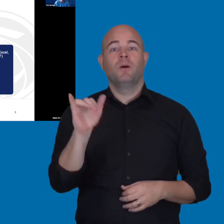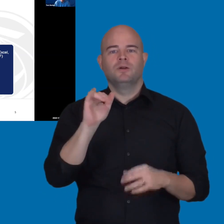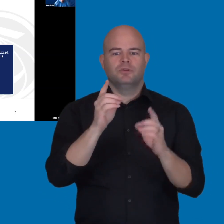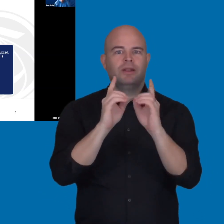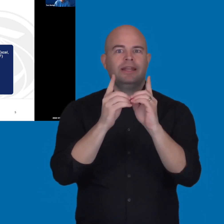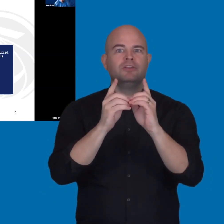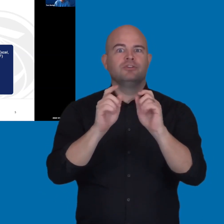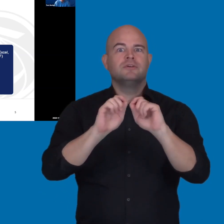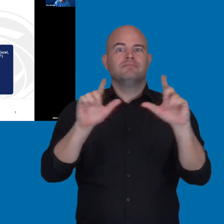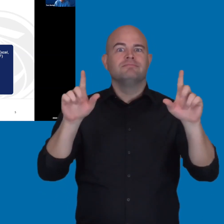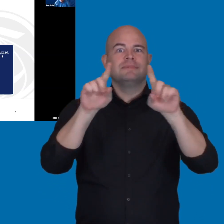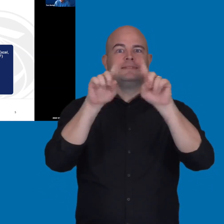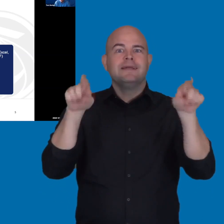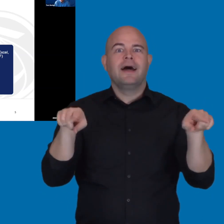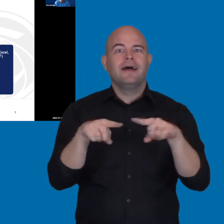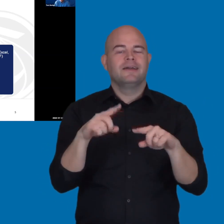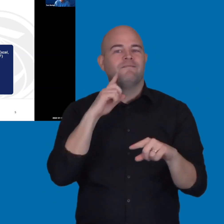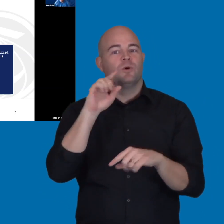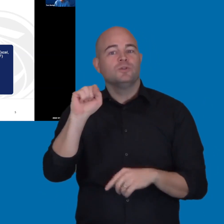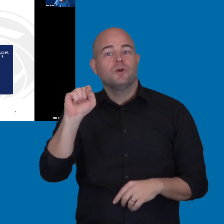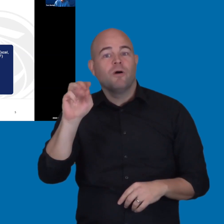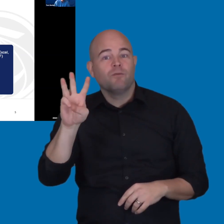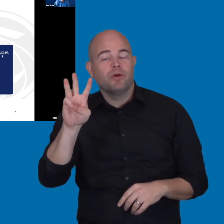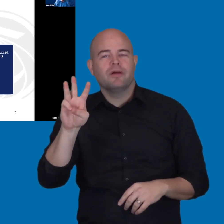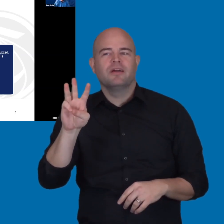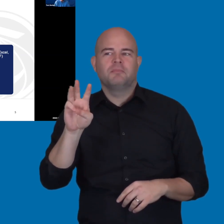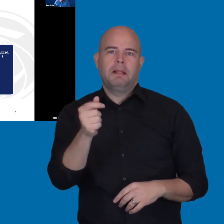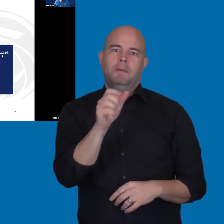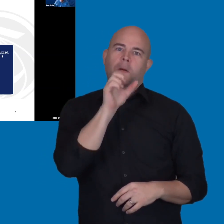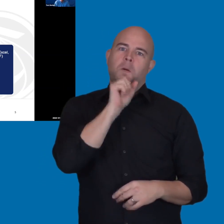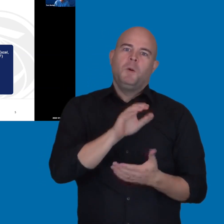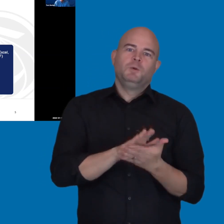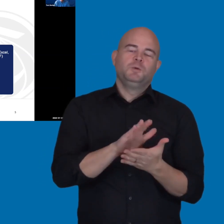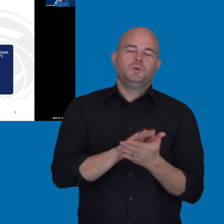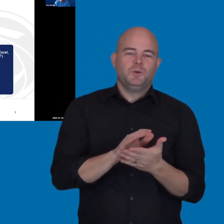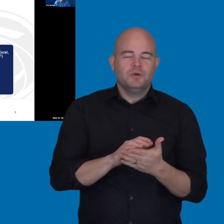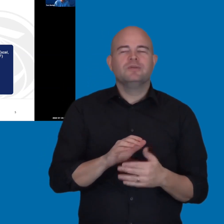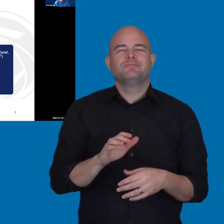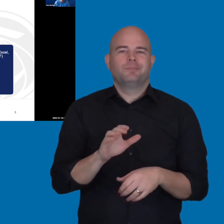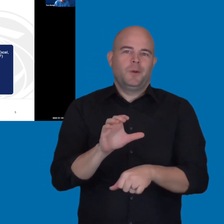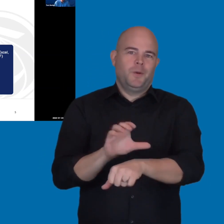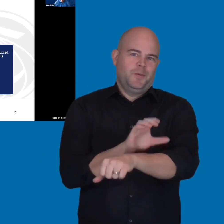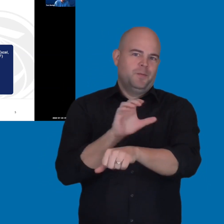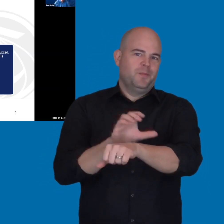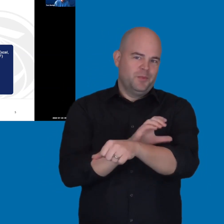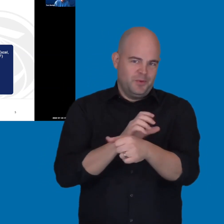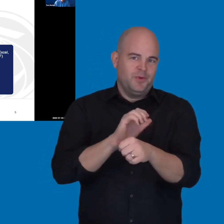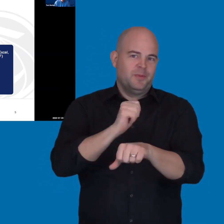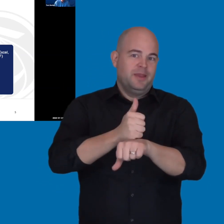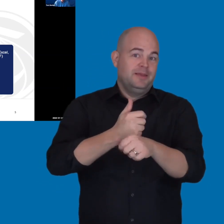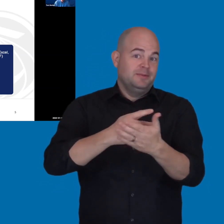For software we have things like -- this is kind of old school -- computer-based software programs.